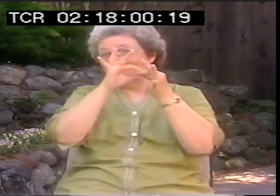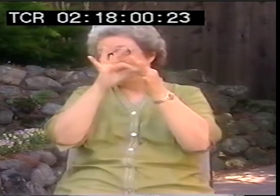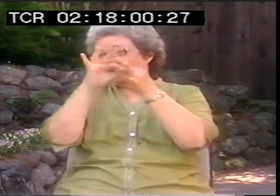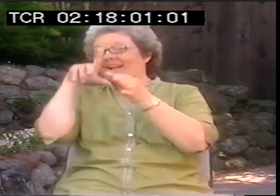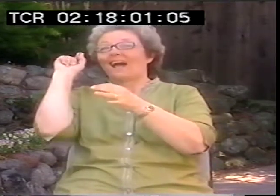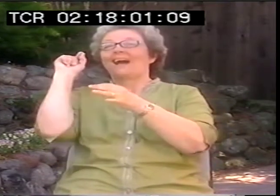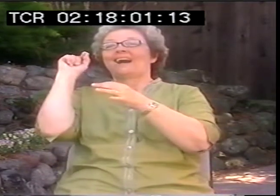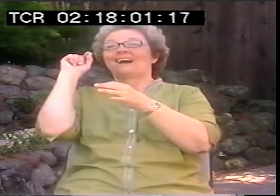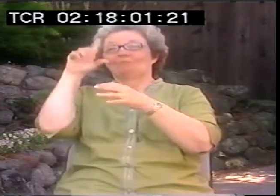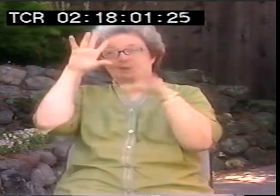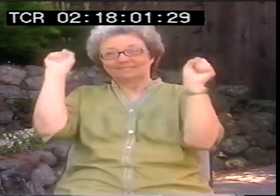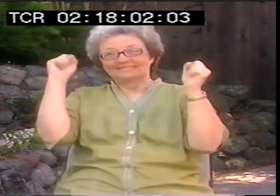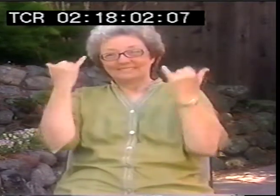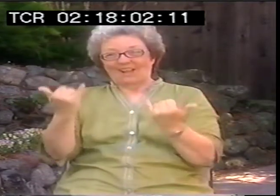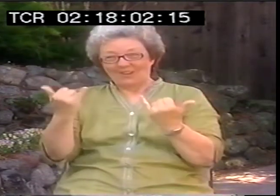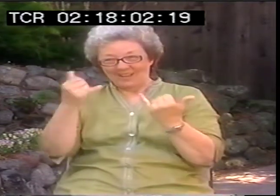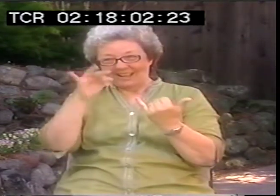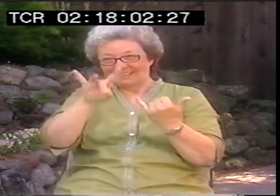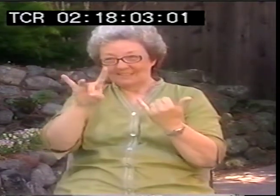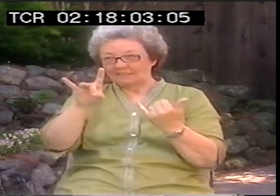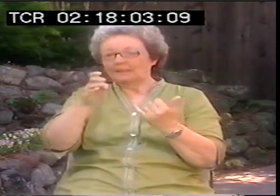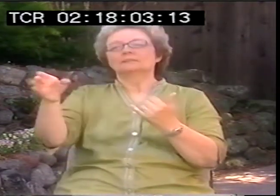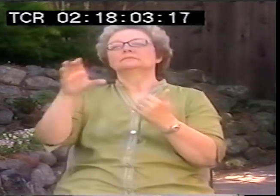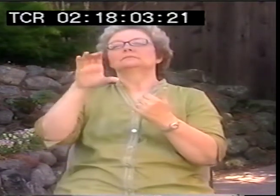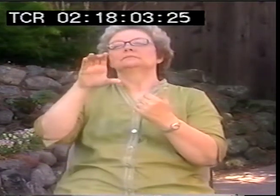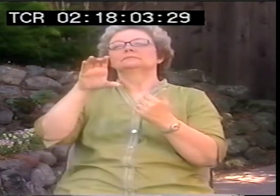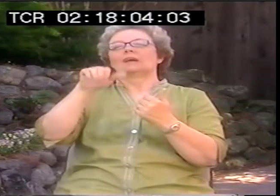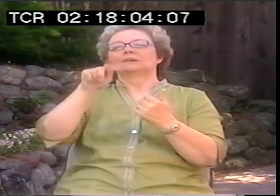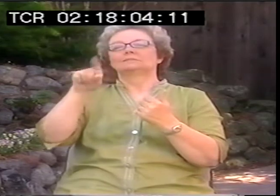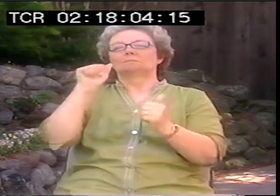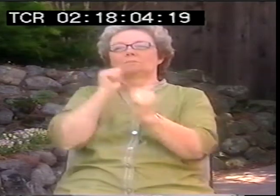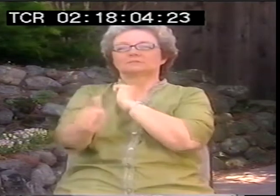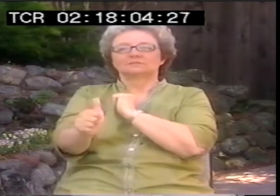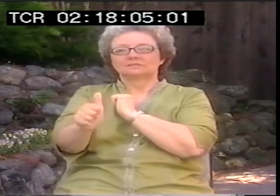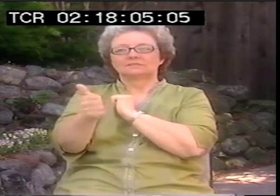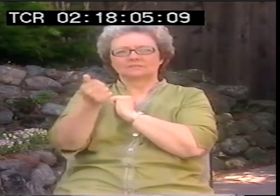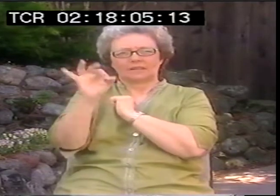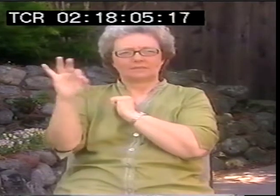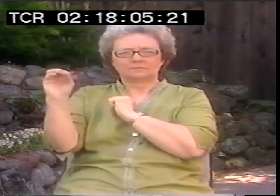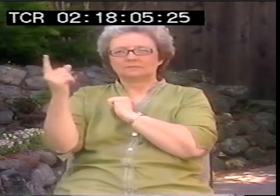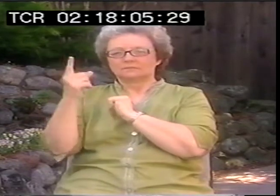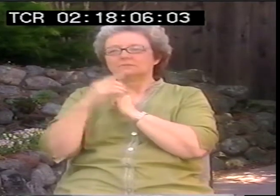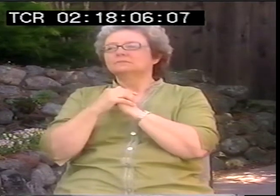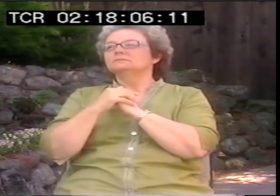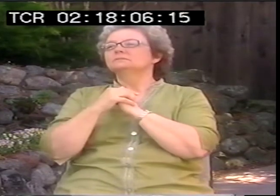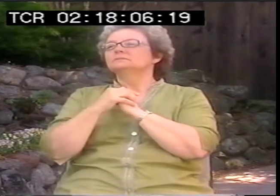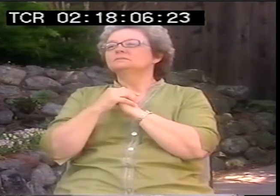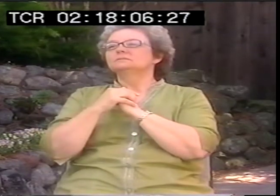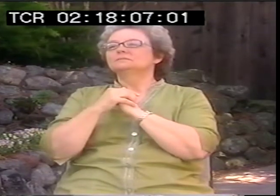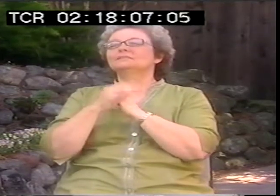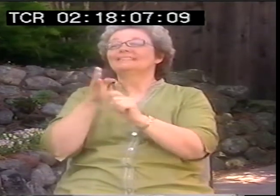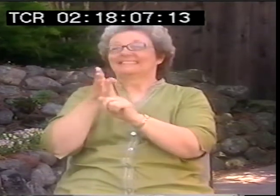And then that kind of led to the Gallaudet Deaf President now protest in 1988.